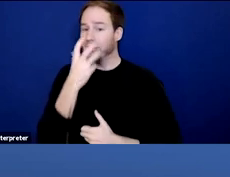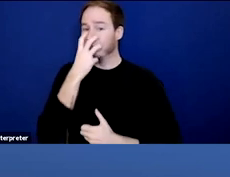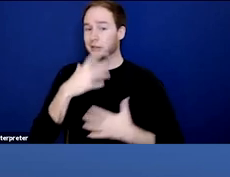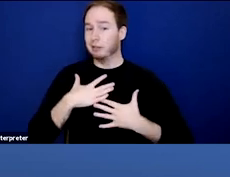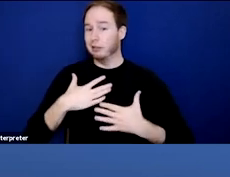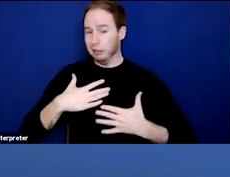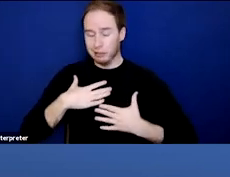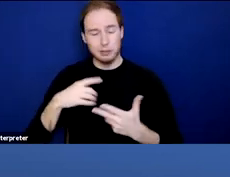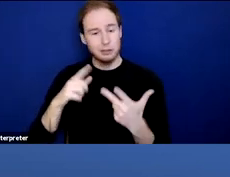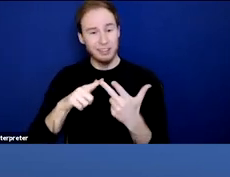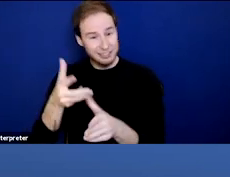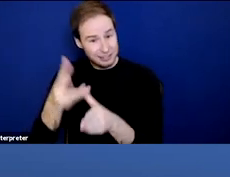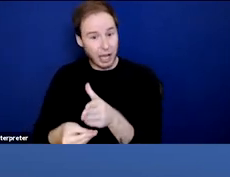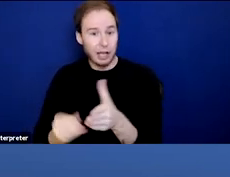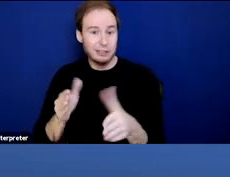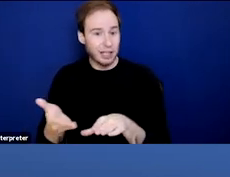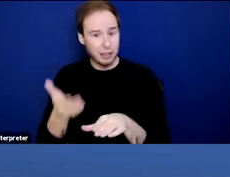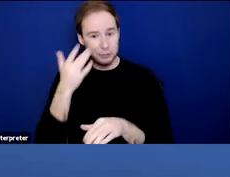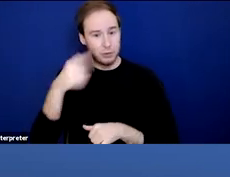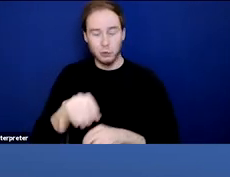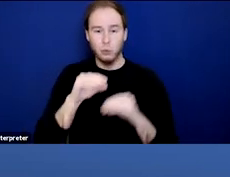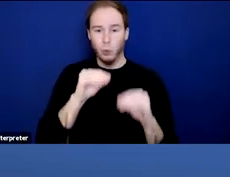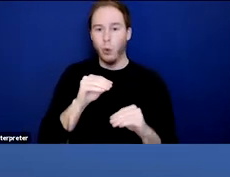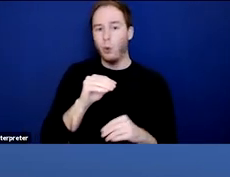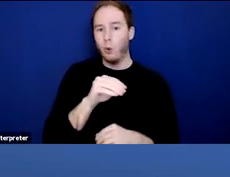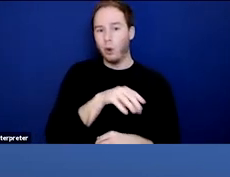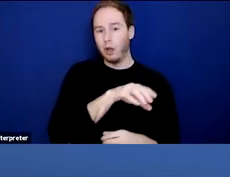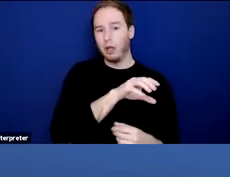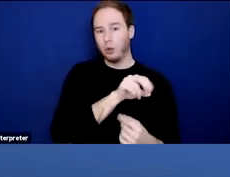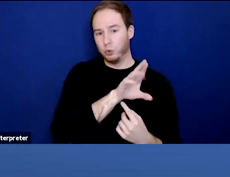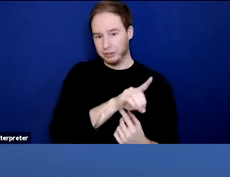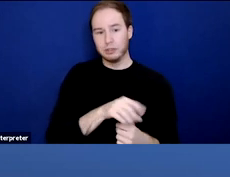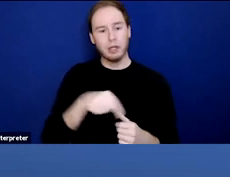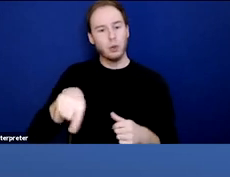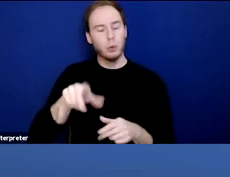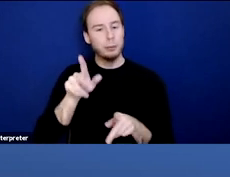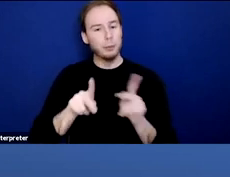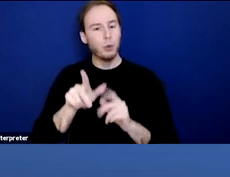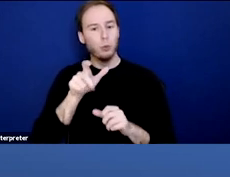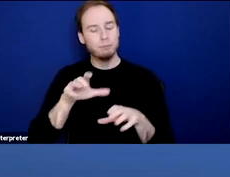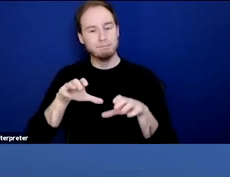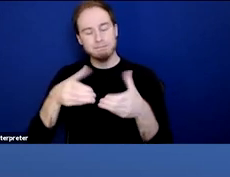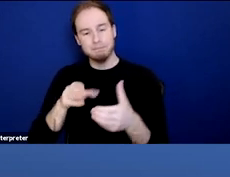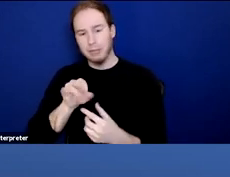compared to those folks who don't have an SUD. And finally, minority populations have been especially hard-hit